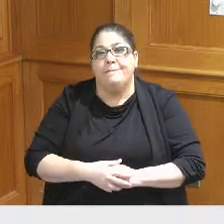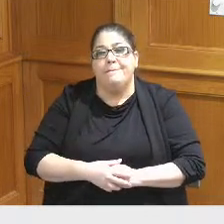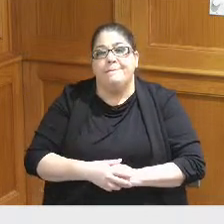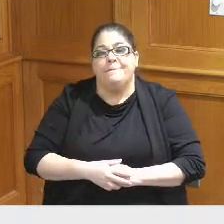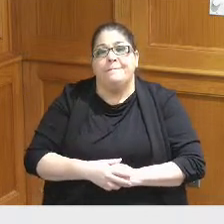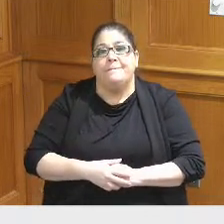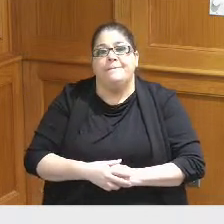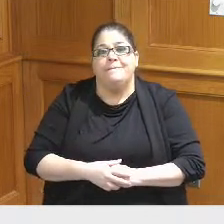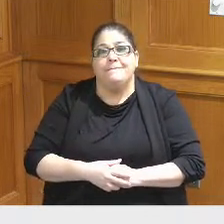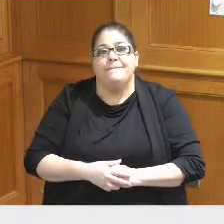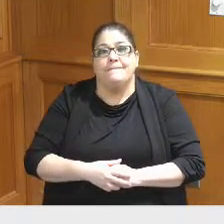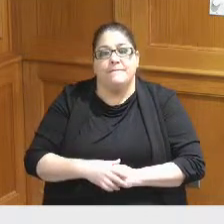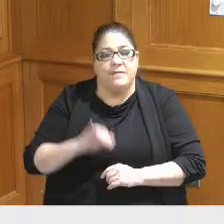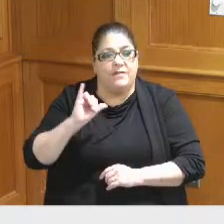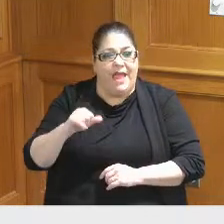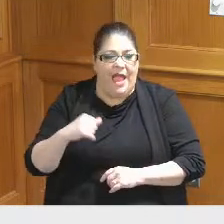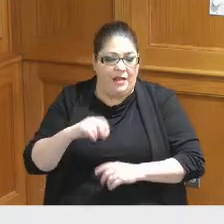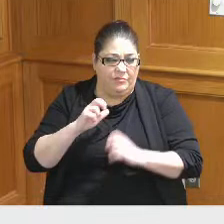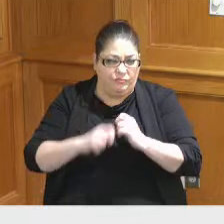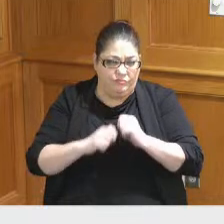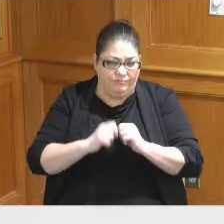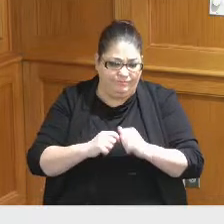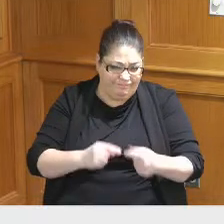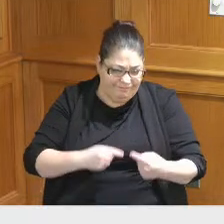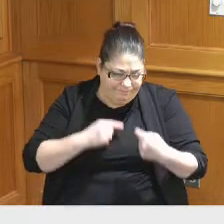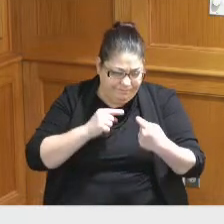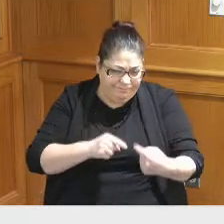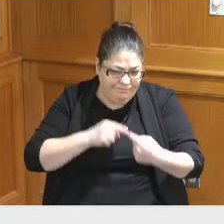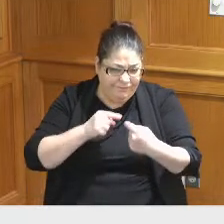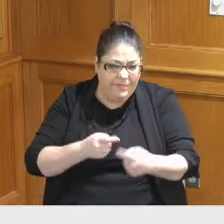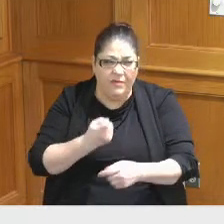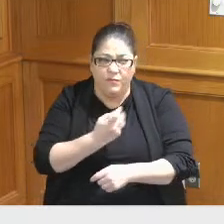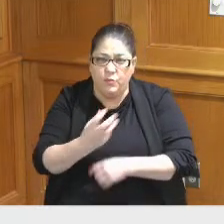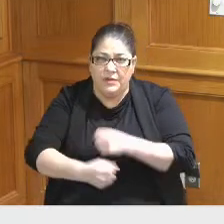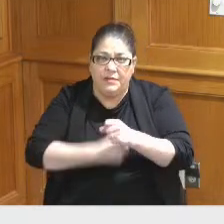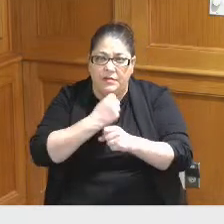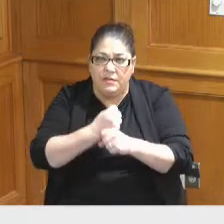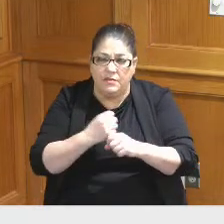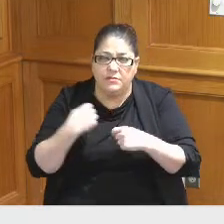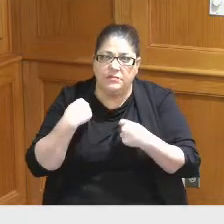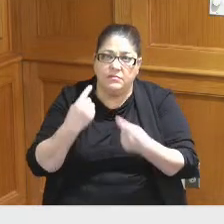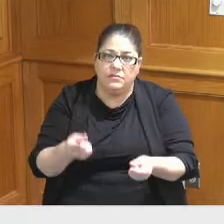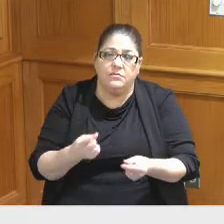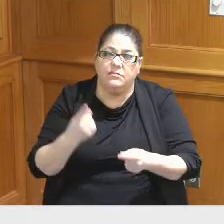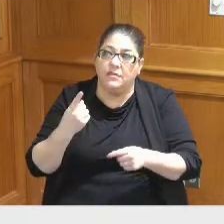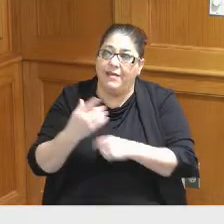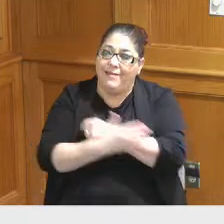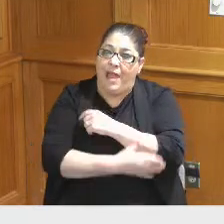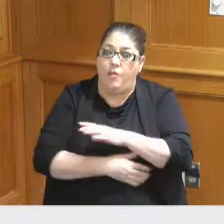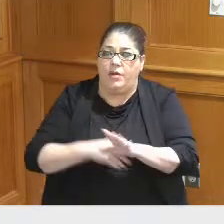this issue has been worked for several years now since the county Acquired and demolished